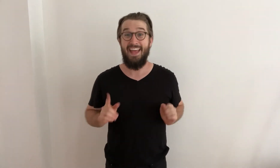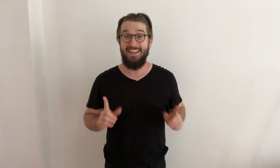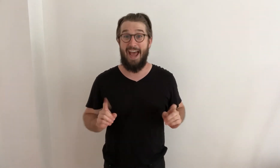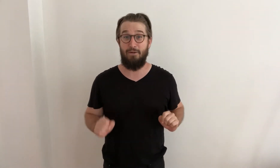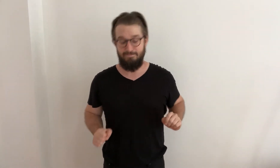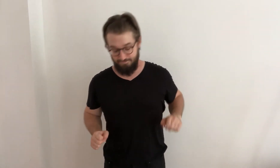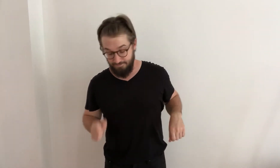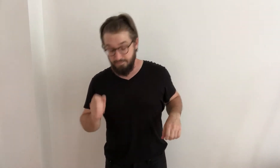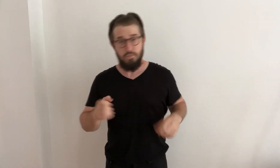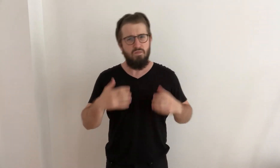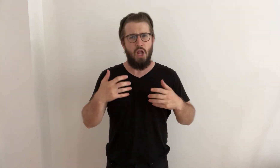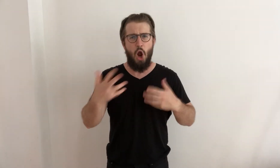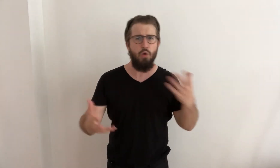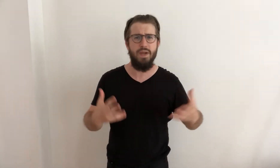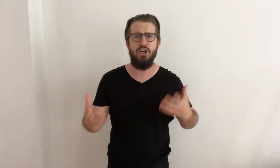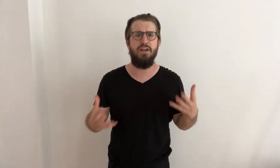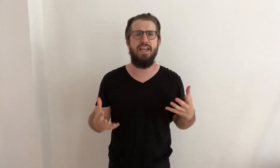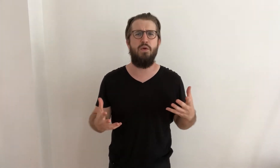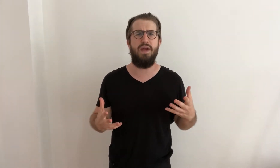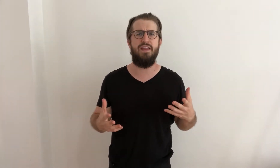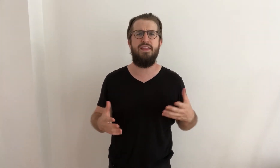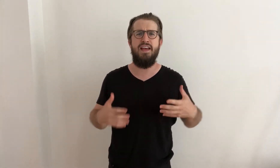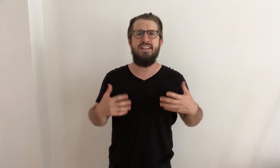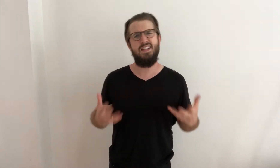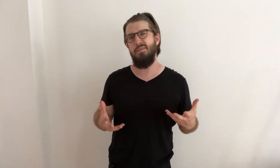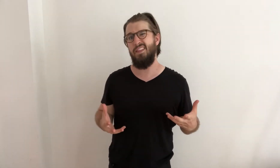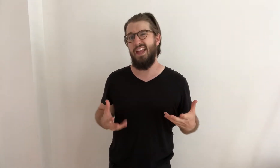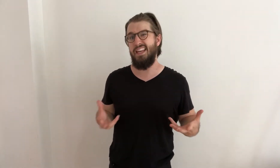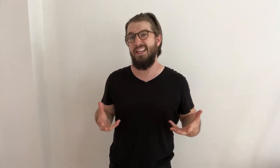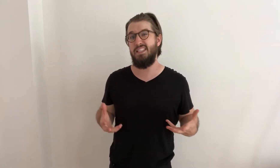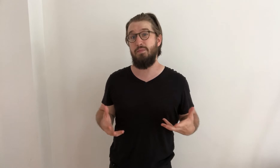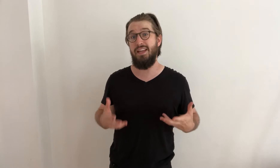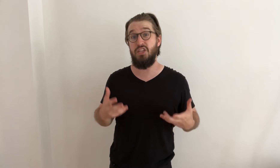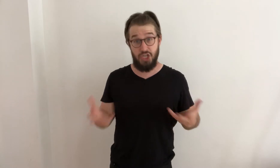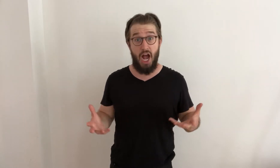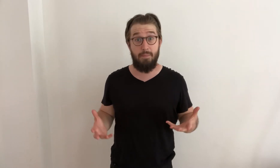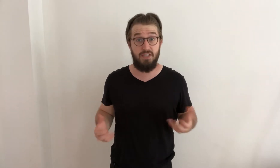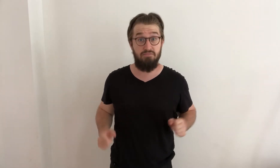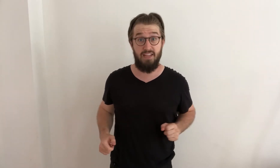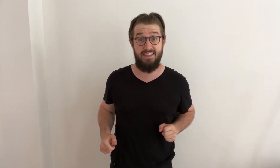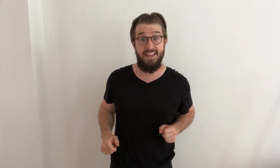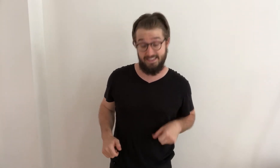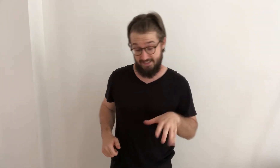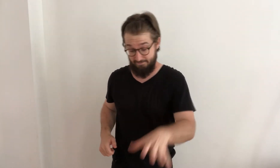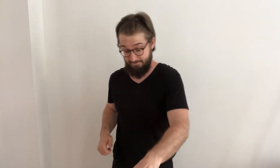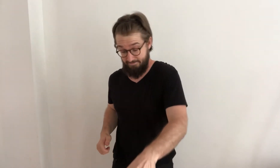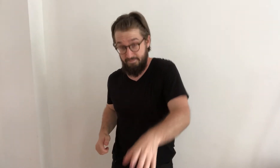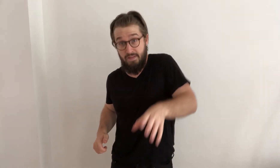Now, are we cooking with something that needs to be chopped, like this?